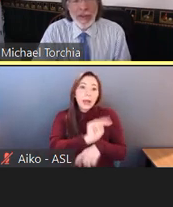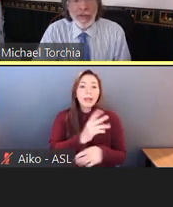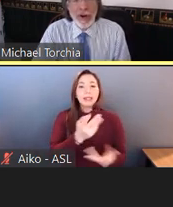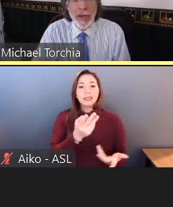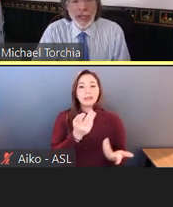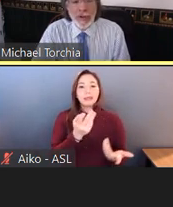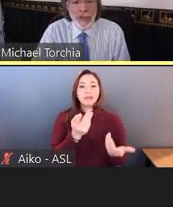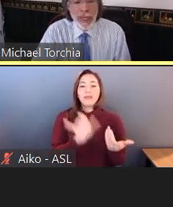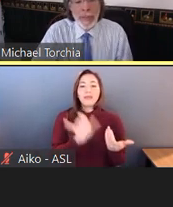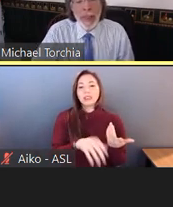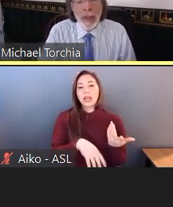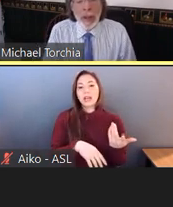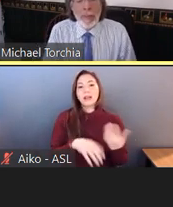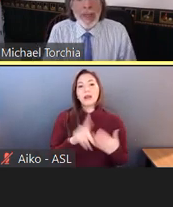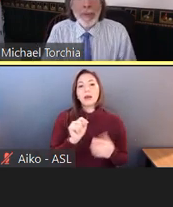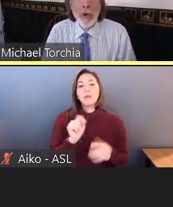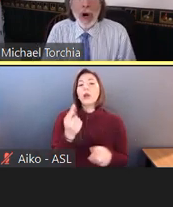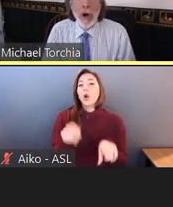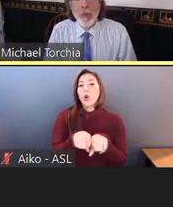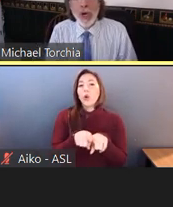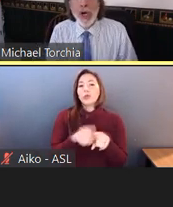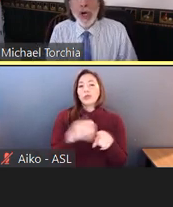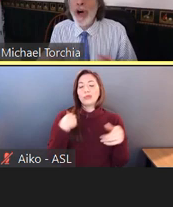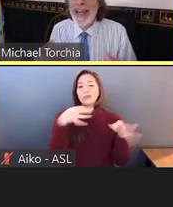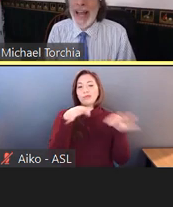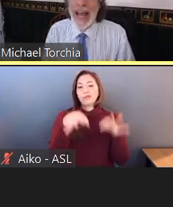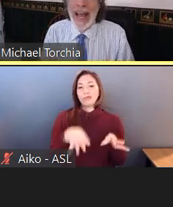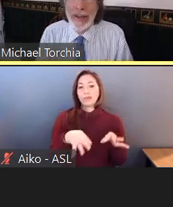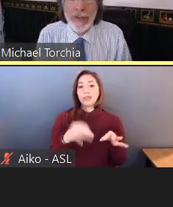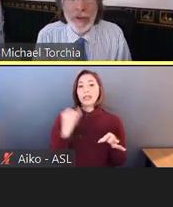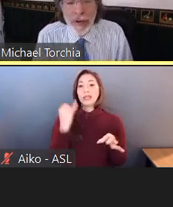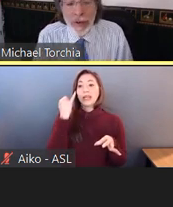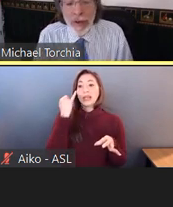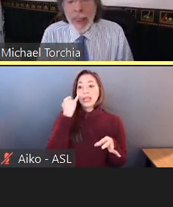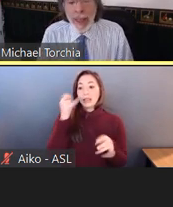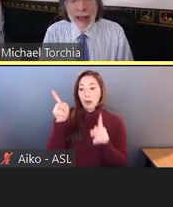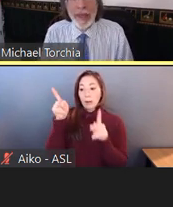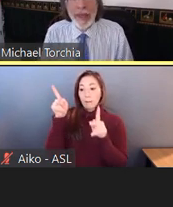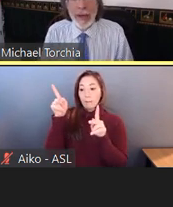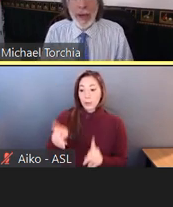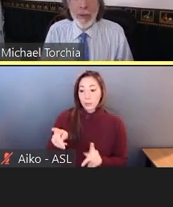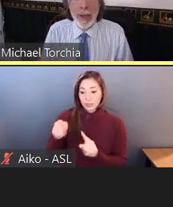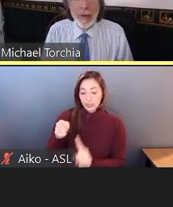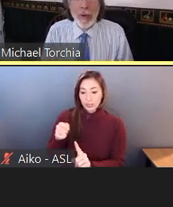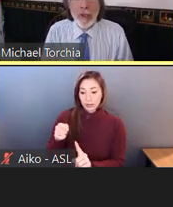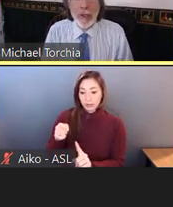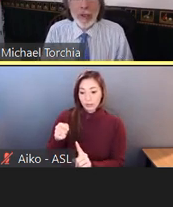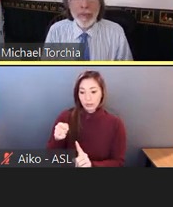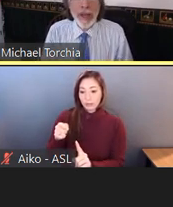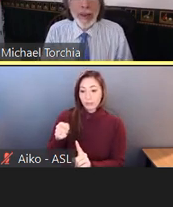is very interesting-- people who are regarded as having an impairment, or sometimes you